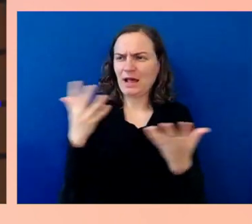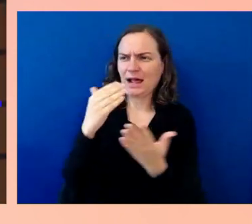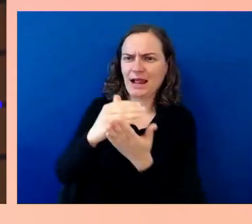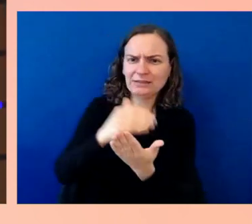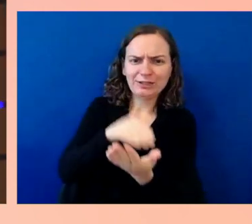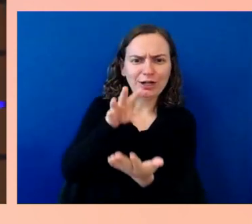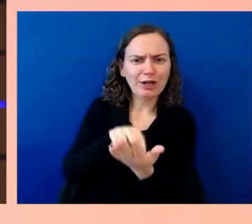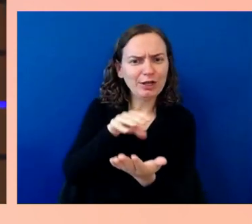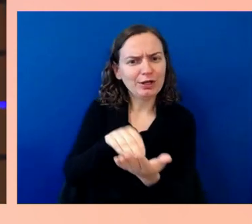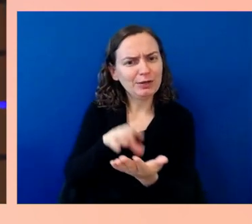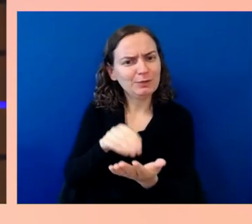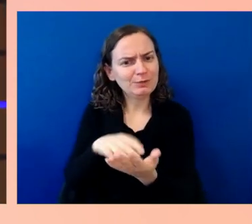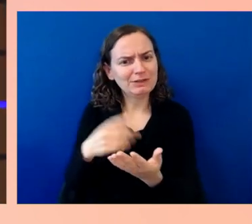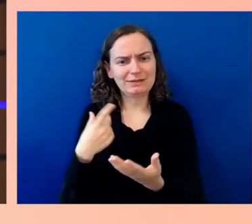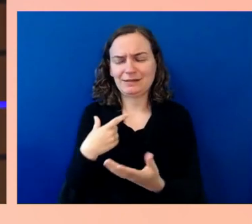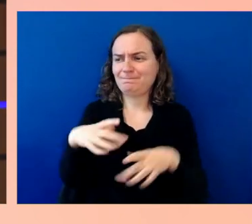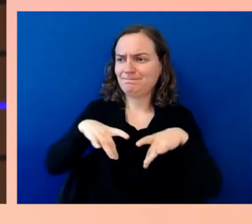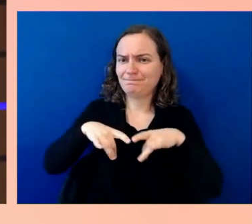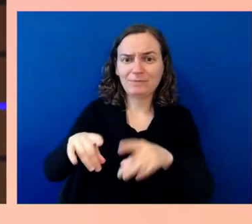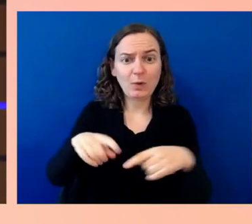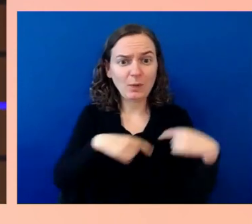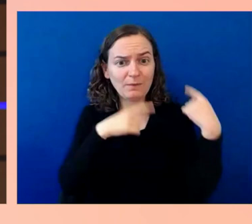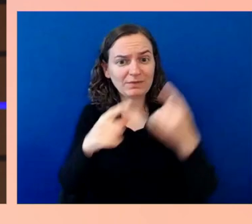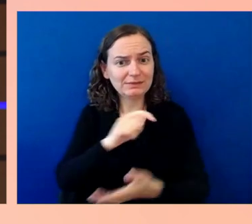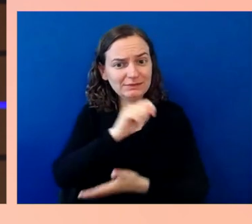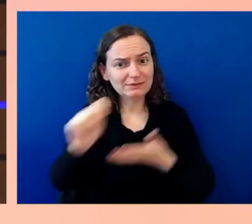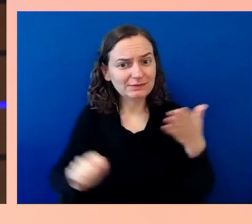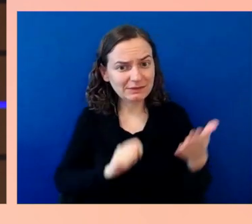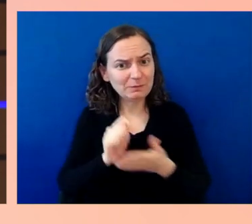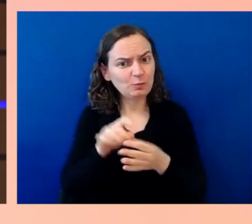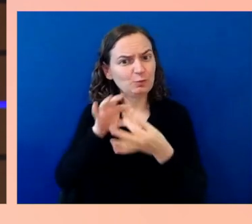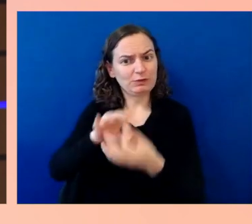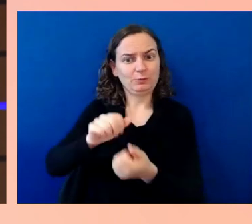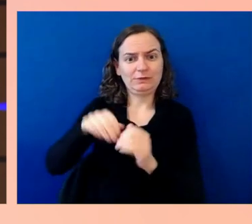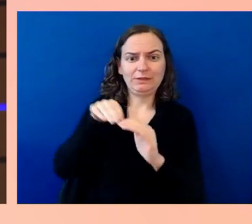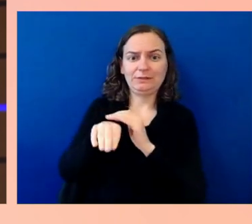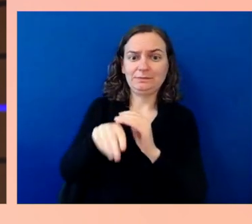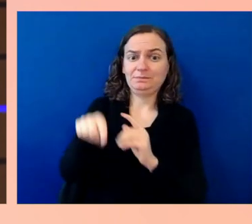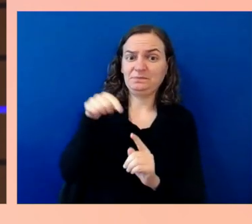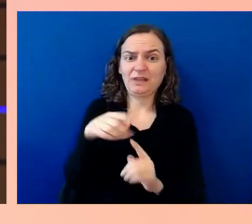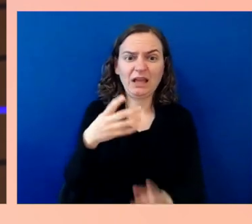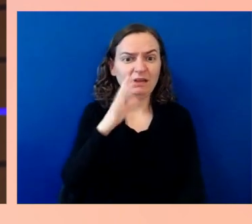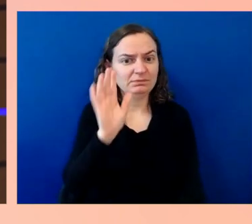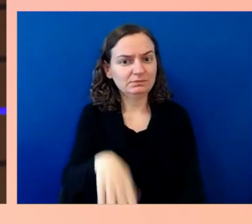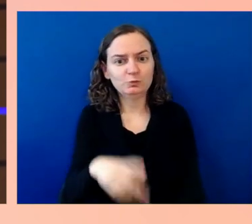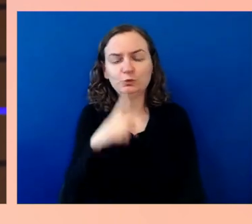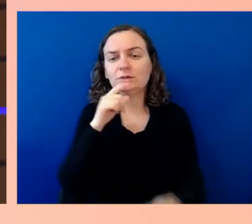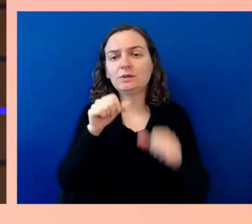just this ongoing treadmill of learning. But I think, you look at something